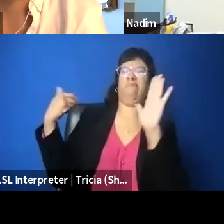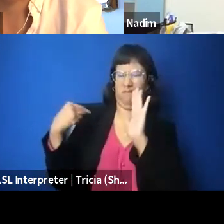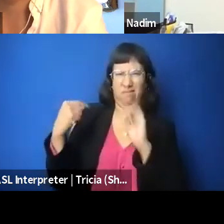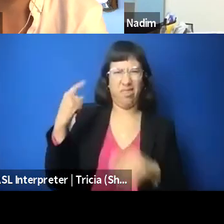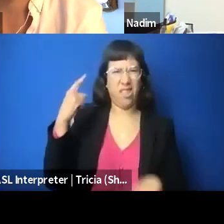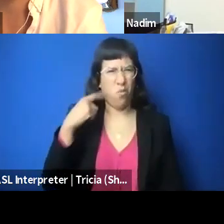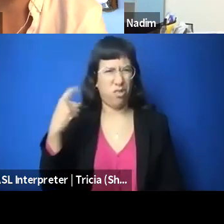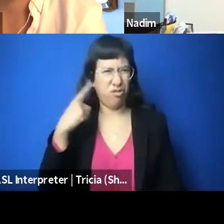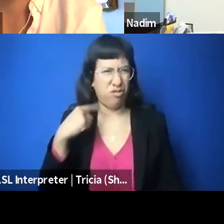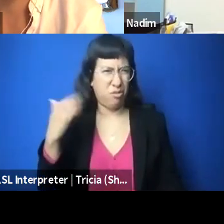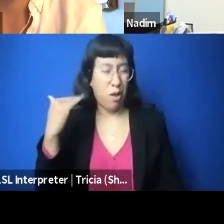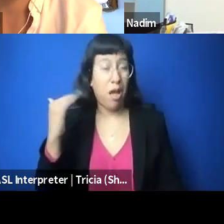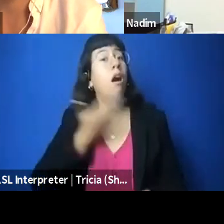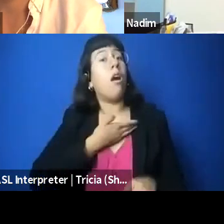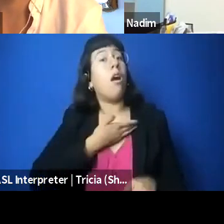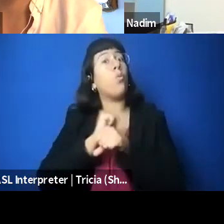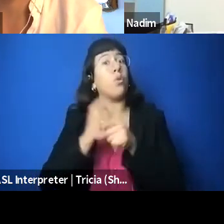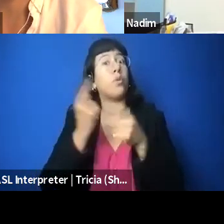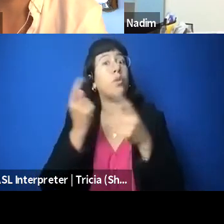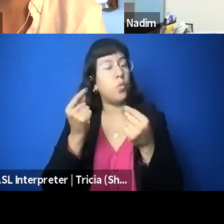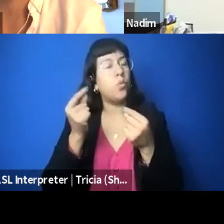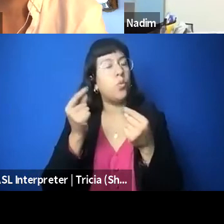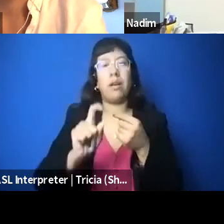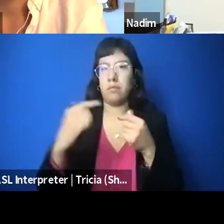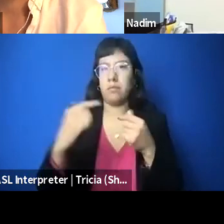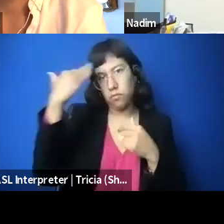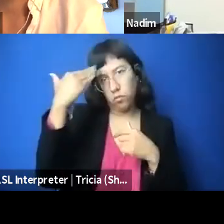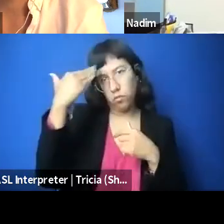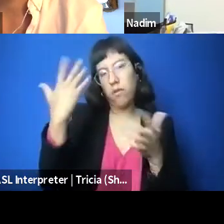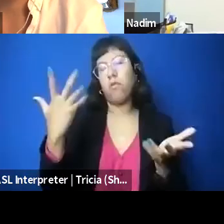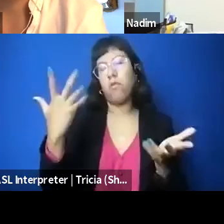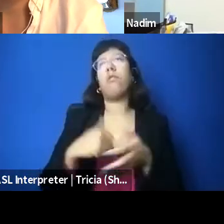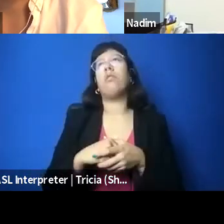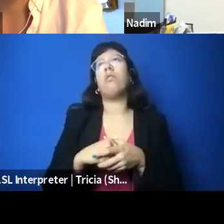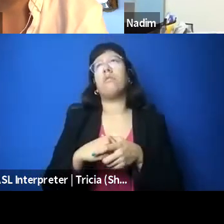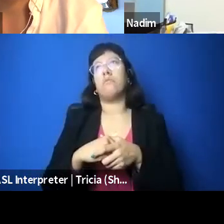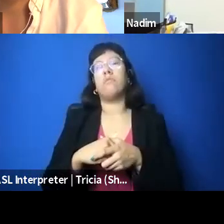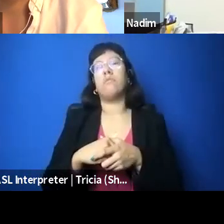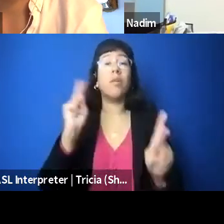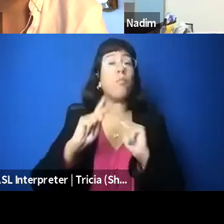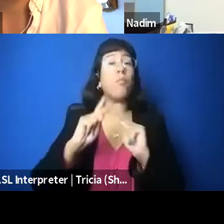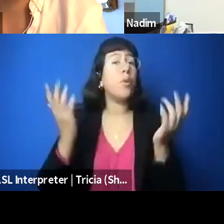that I think we really need to be engaging with as, especially if there are folks here who are interested in